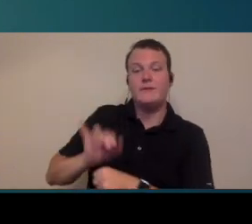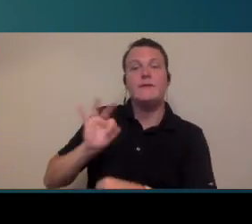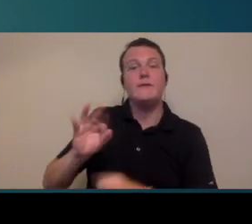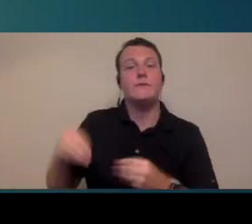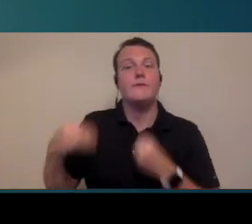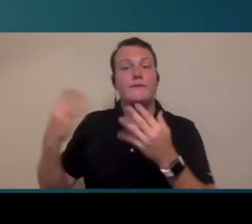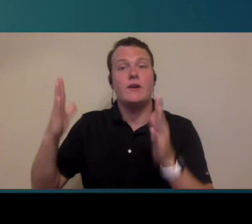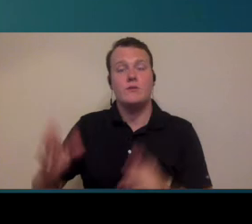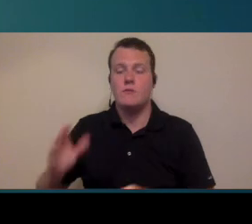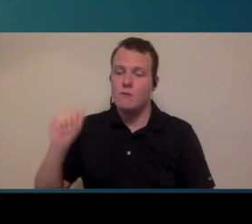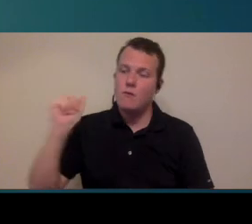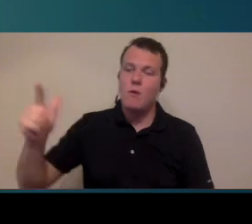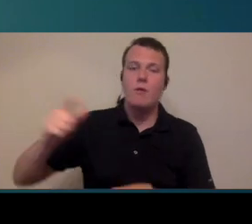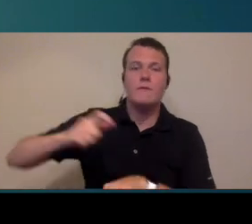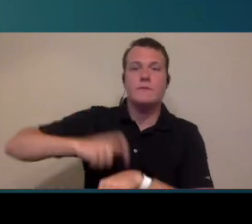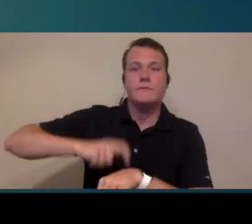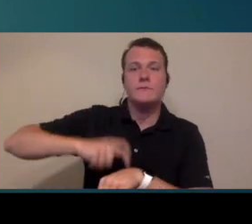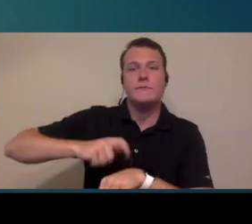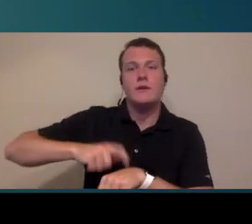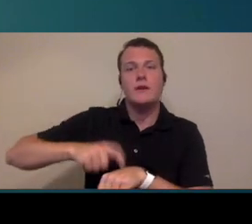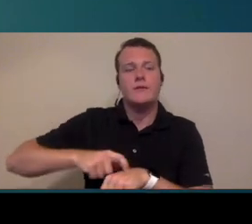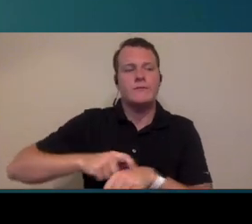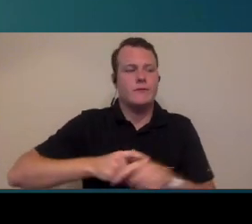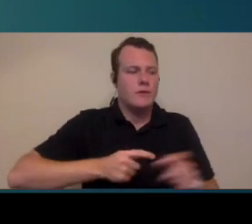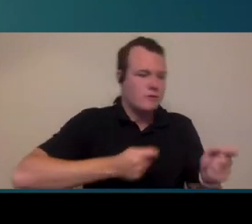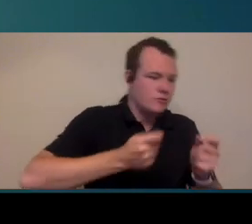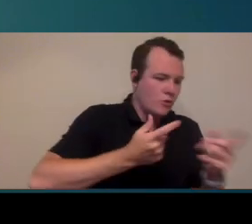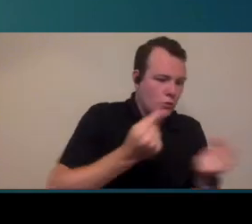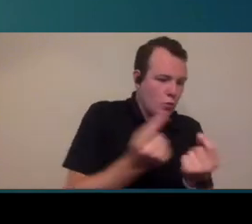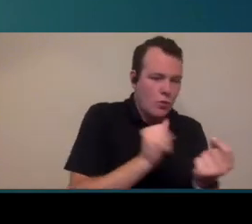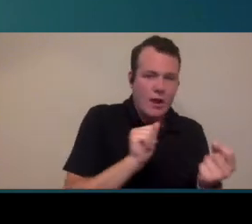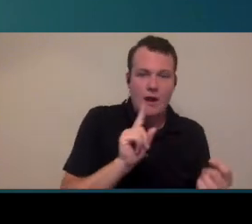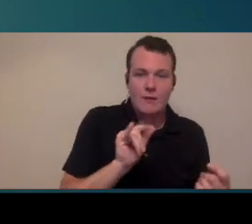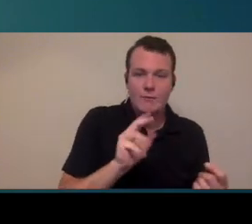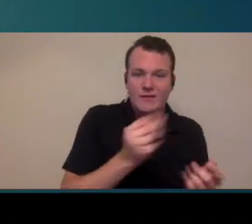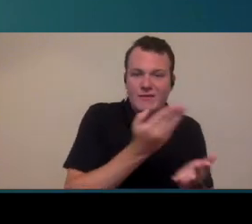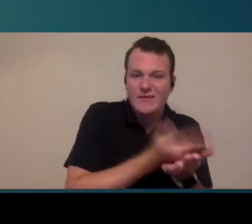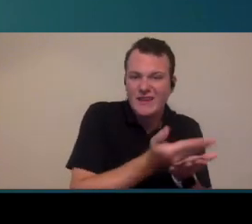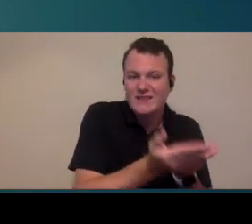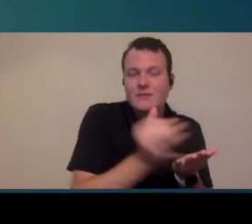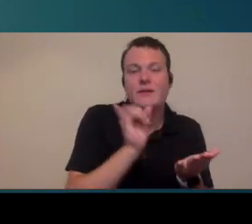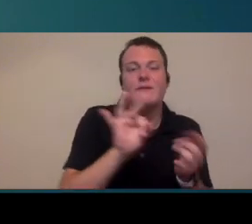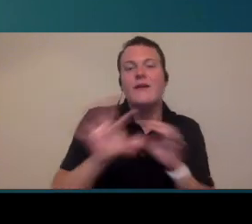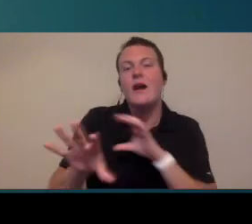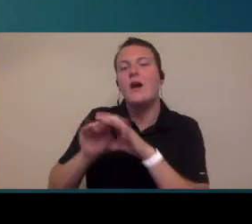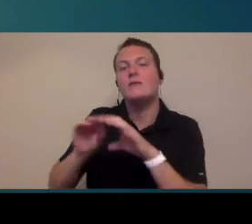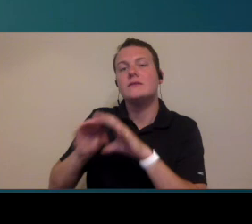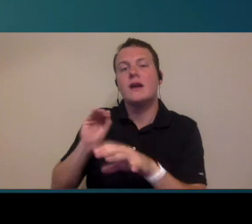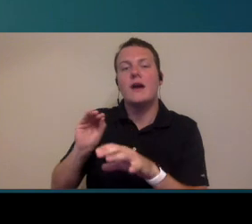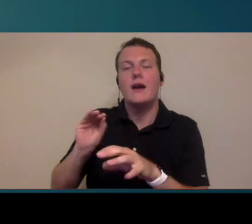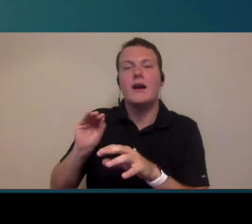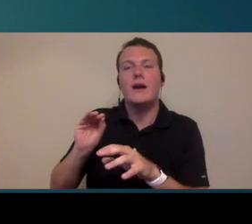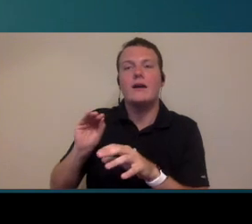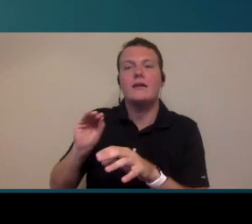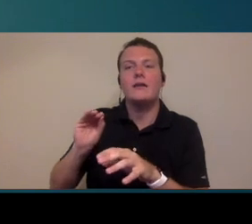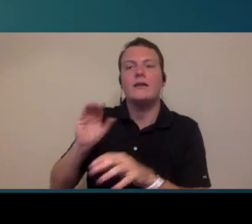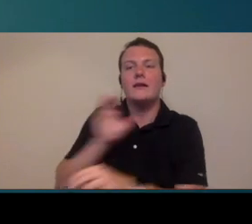the provider is spending all of their time handling administrative components unless they're doing it outside of clinic hours that means they are